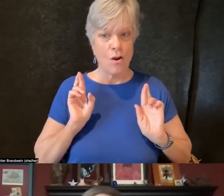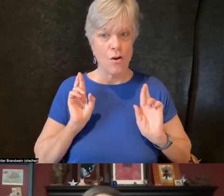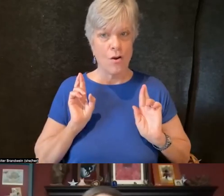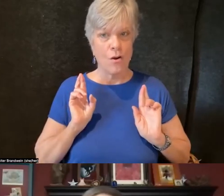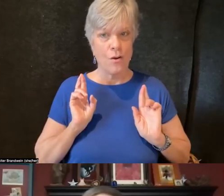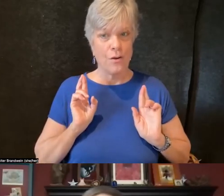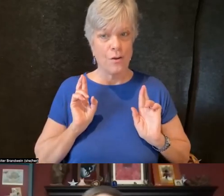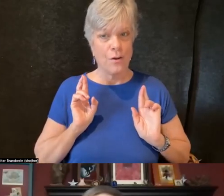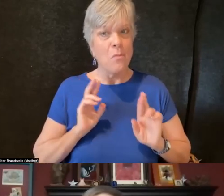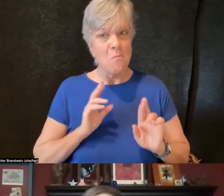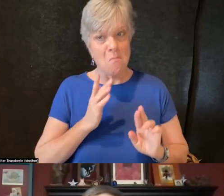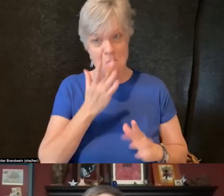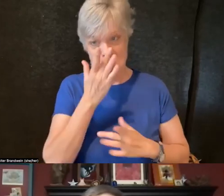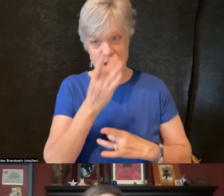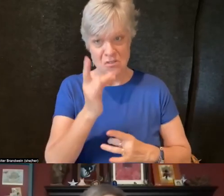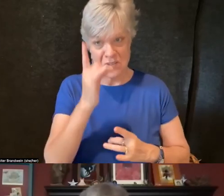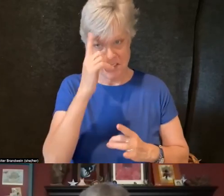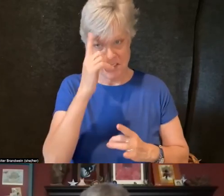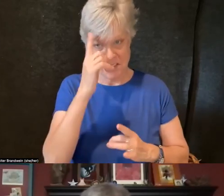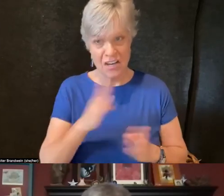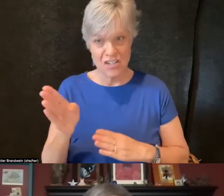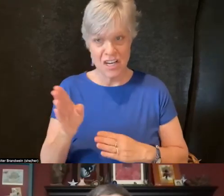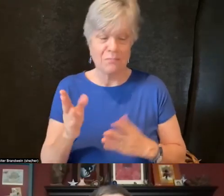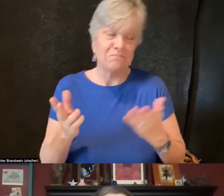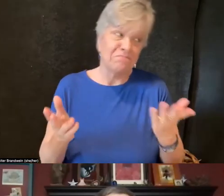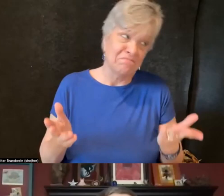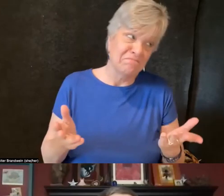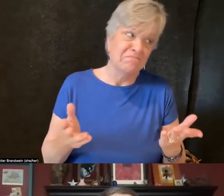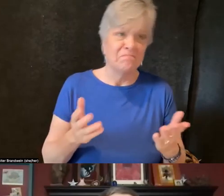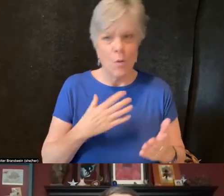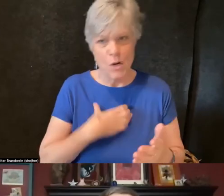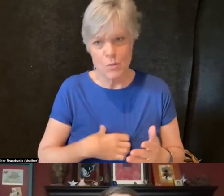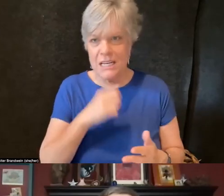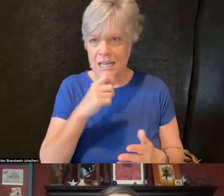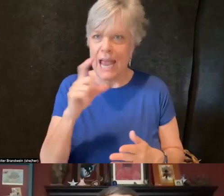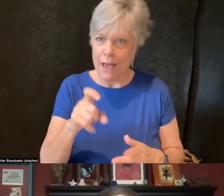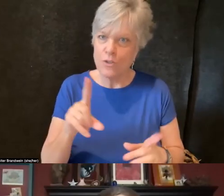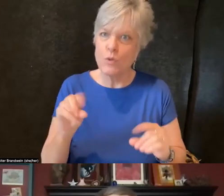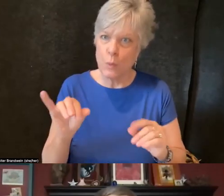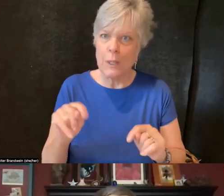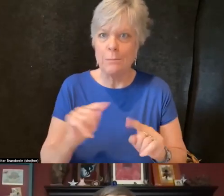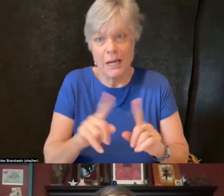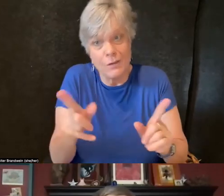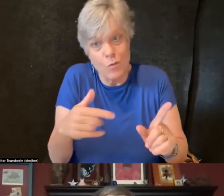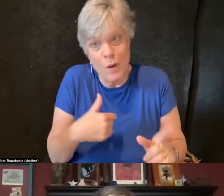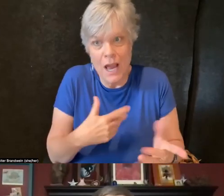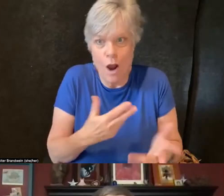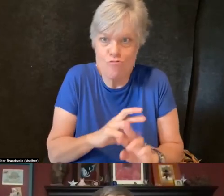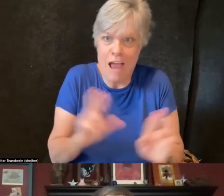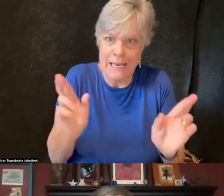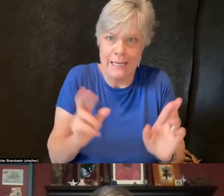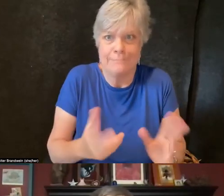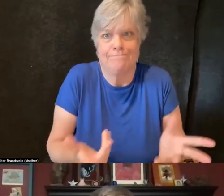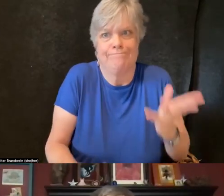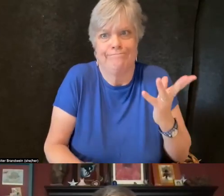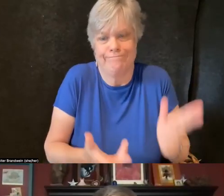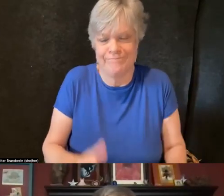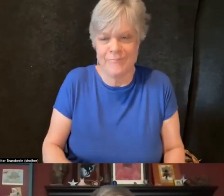even though I wish we didn't have to do it. And I can say if anybody wanted to talk before, after,